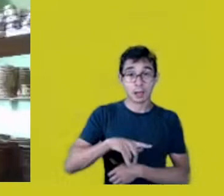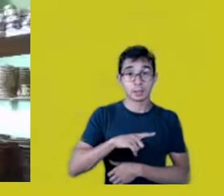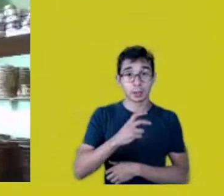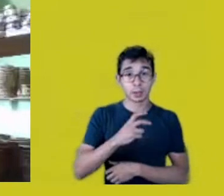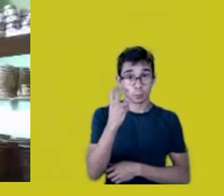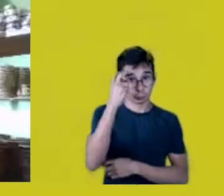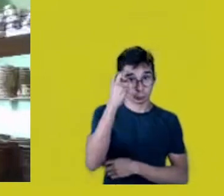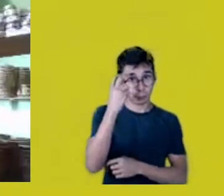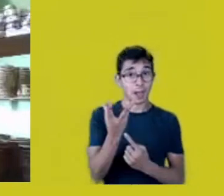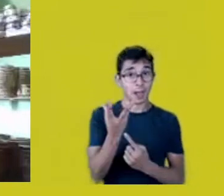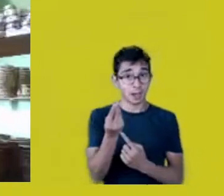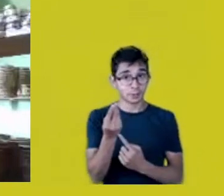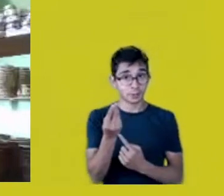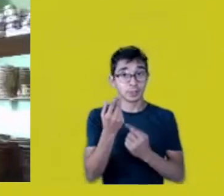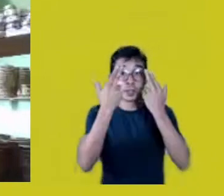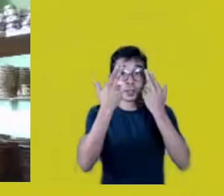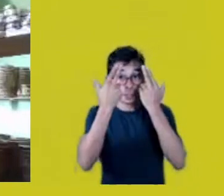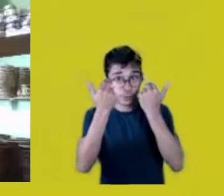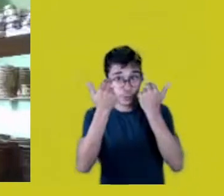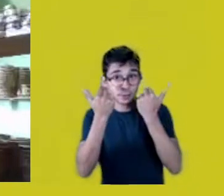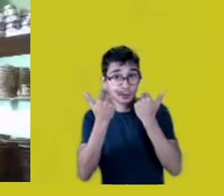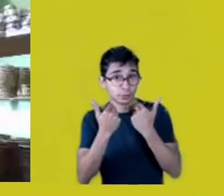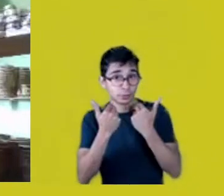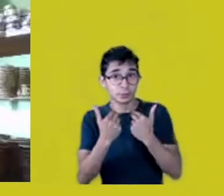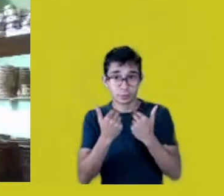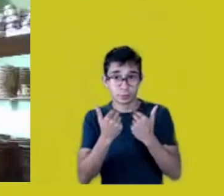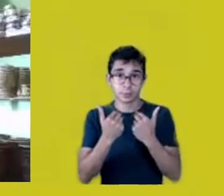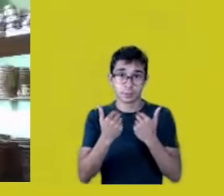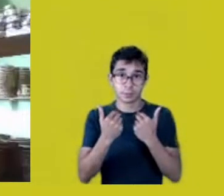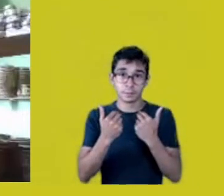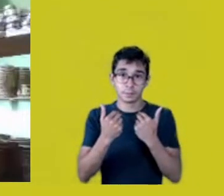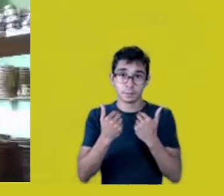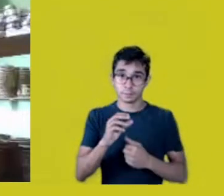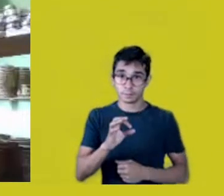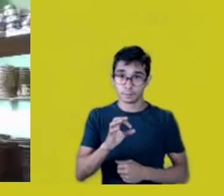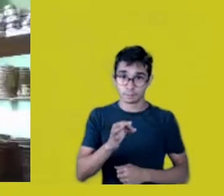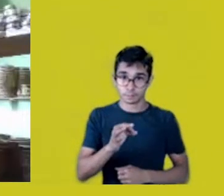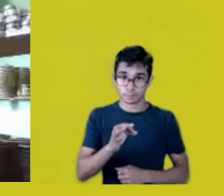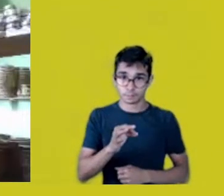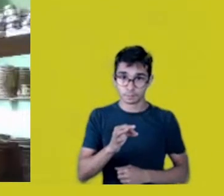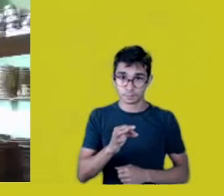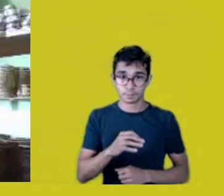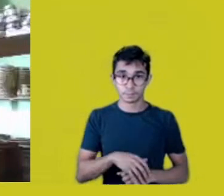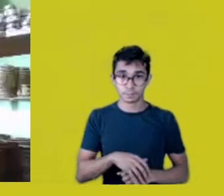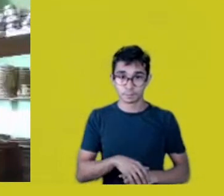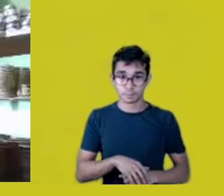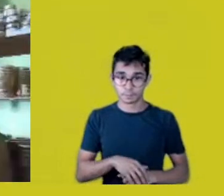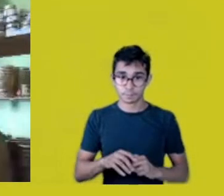but they’re not appropriating Native knowledge,